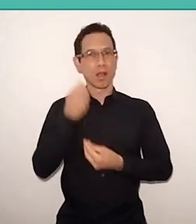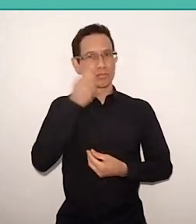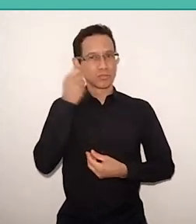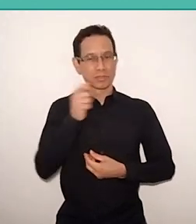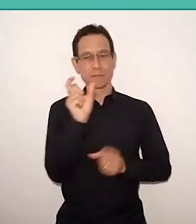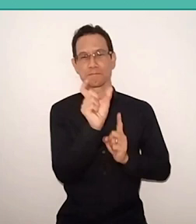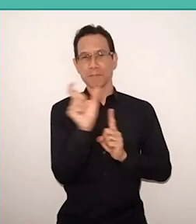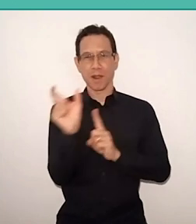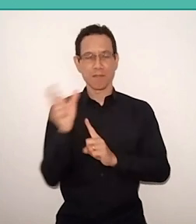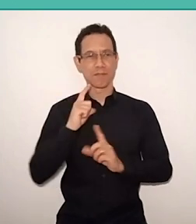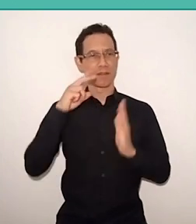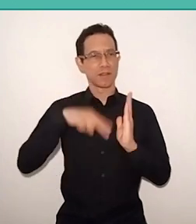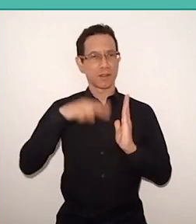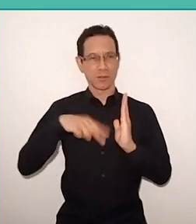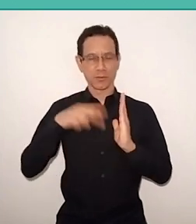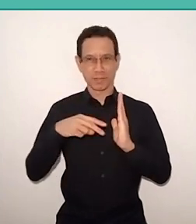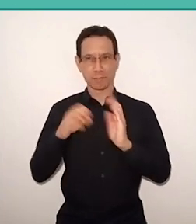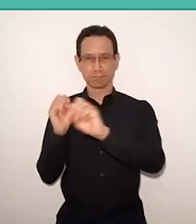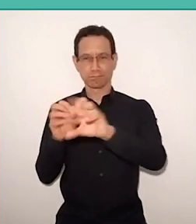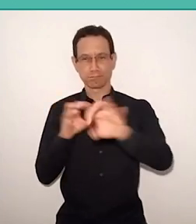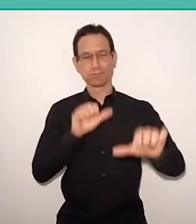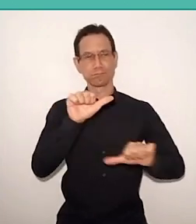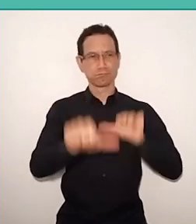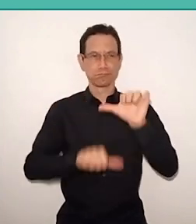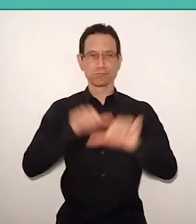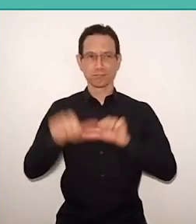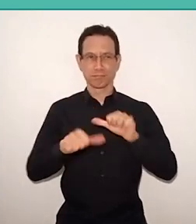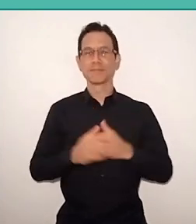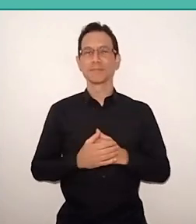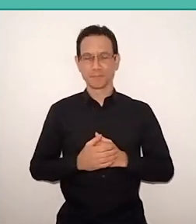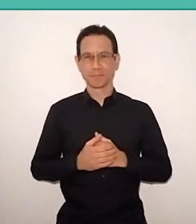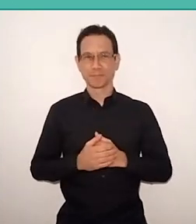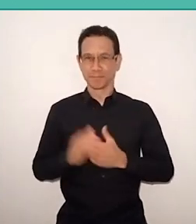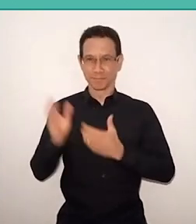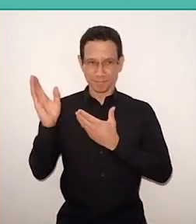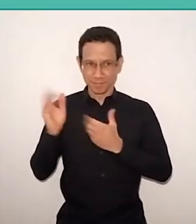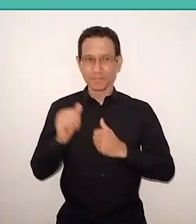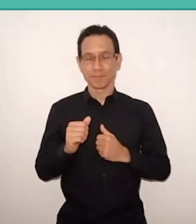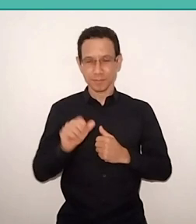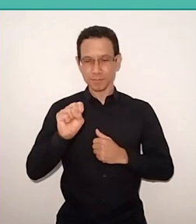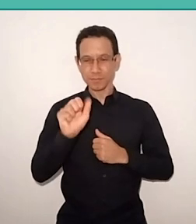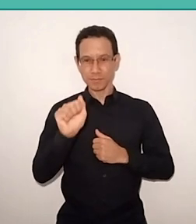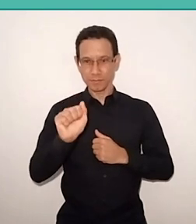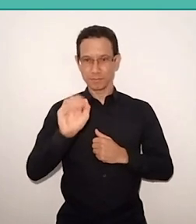For a Transformative Education. I'm Sabrina, I have fair skin, black eyes,